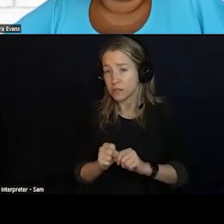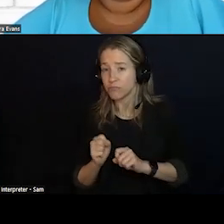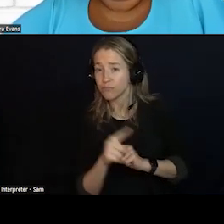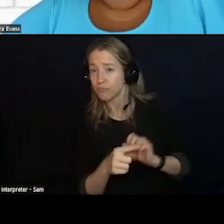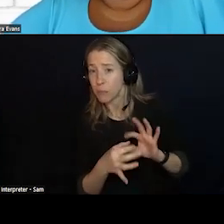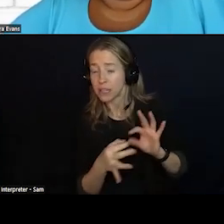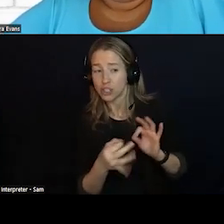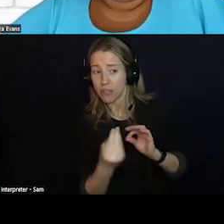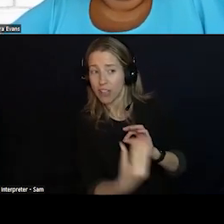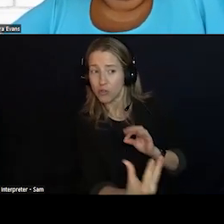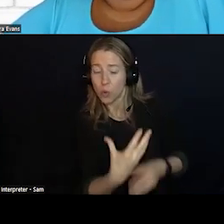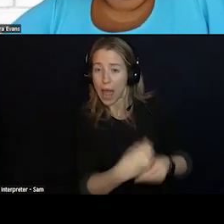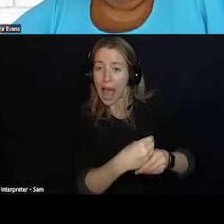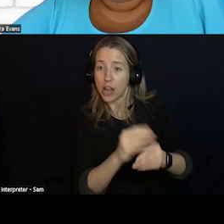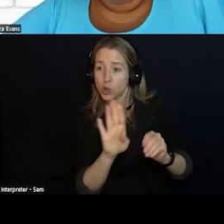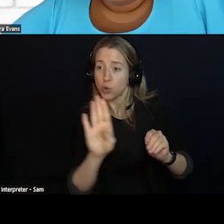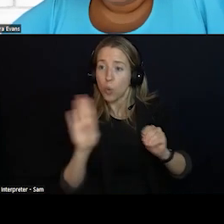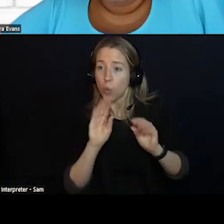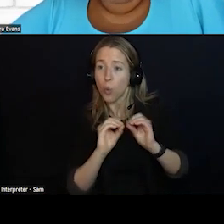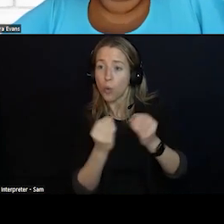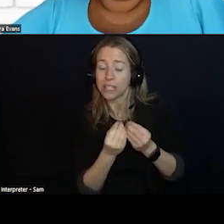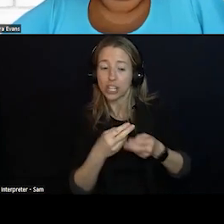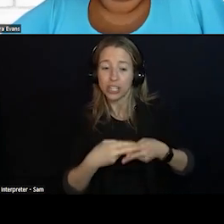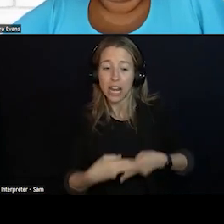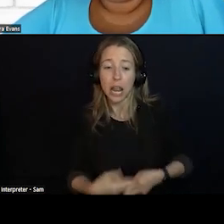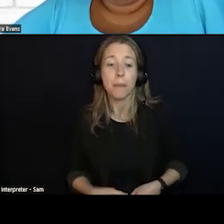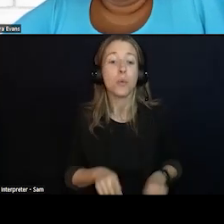WE STILL HAVE THE HIGH WATER MARK WITH THE SPECIAL YOUTH ADDITION